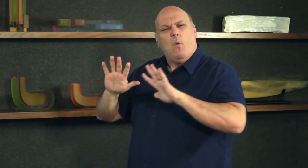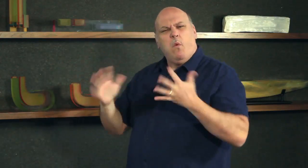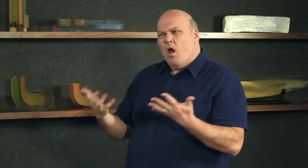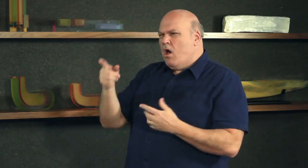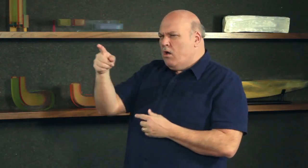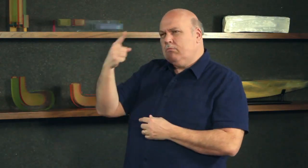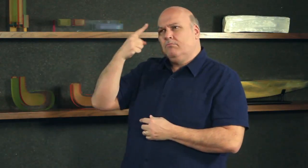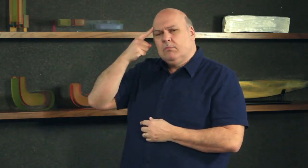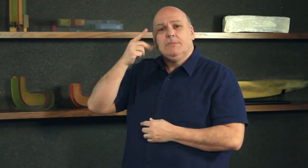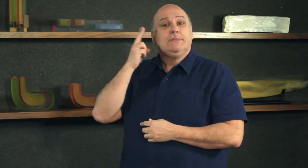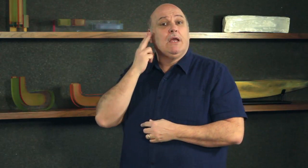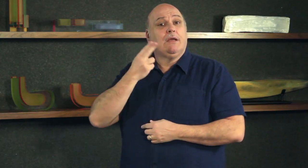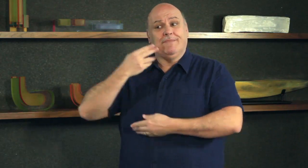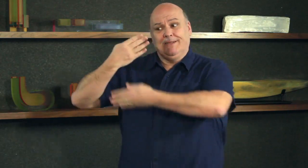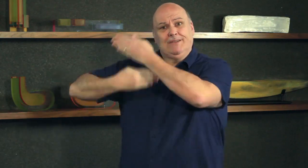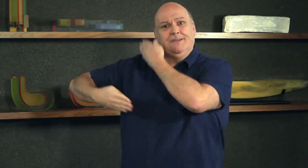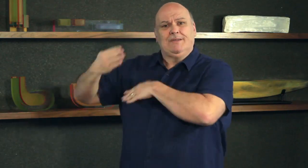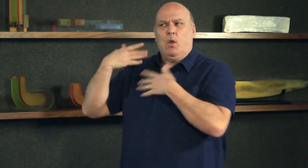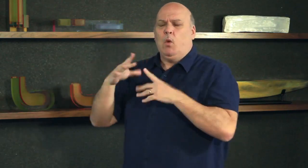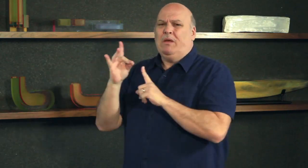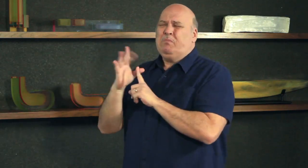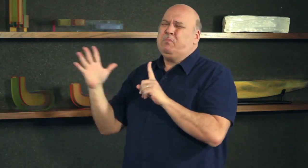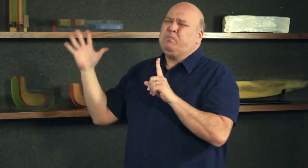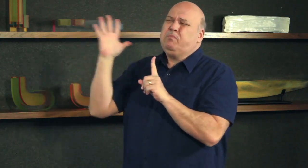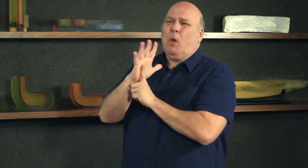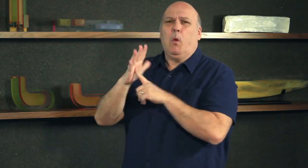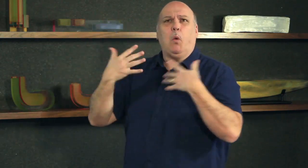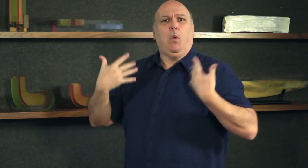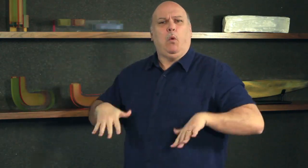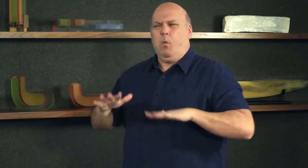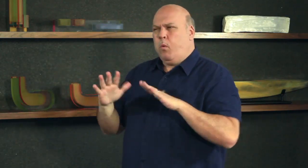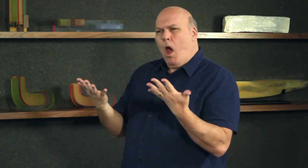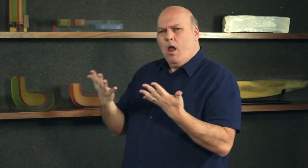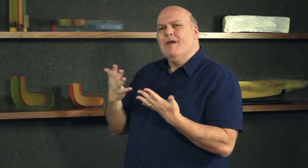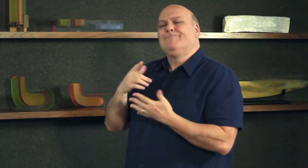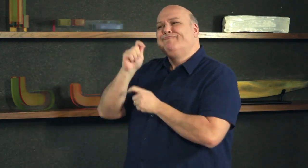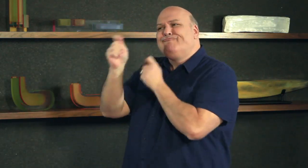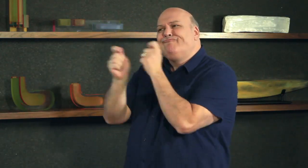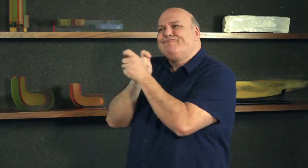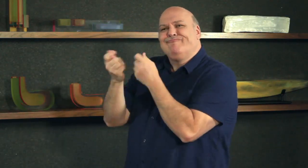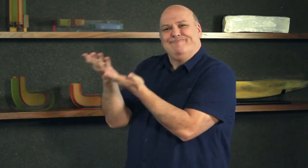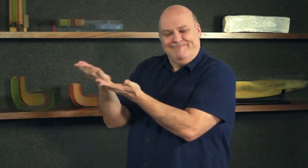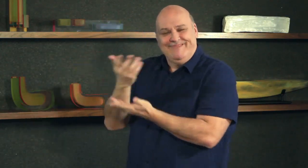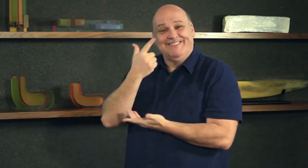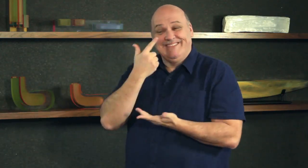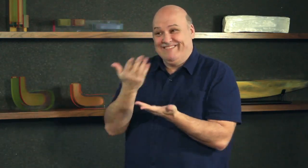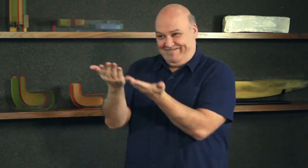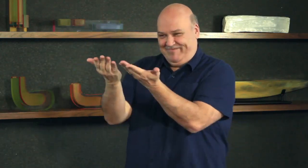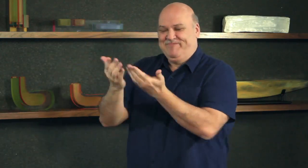Join me as I discuss with him about “Deaf History.”